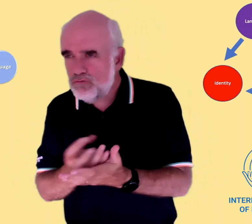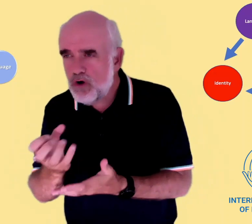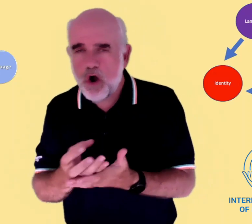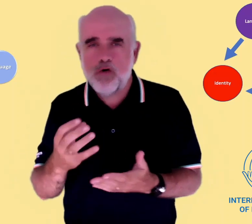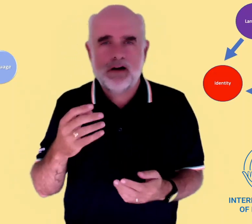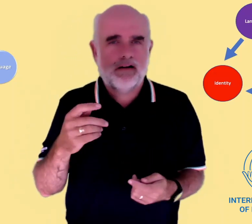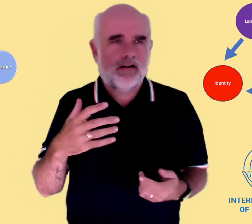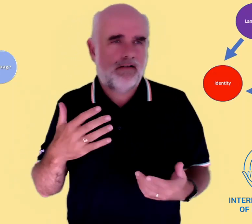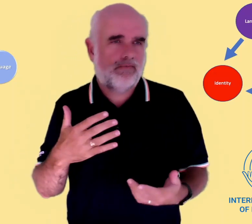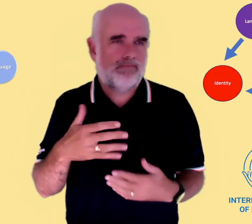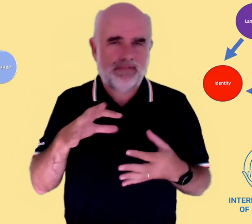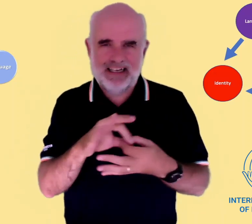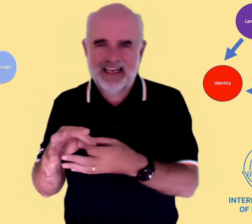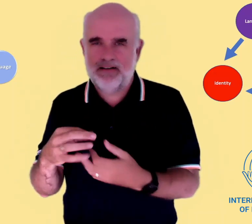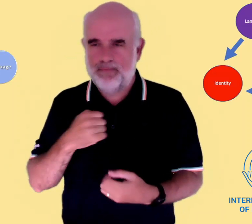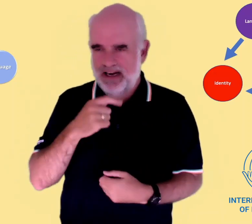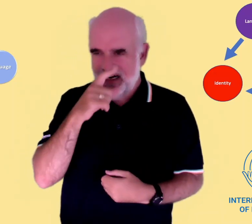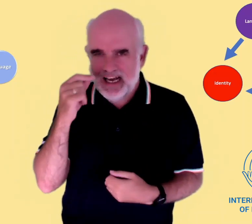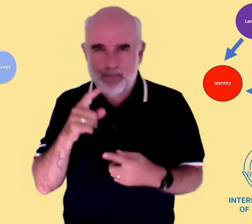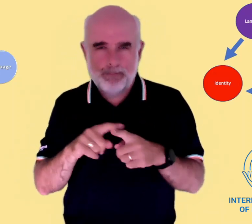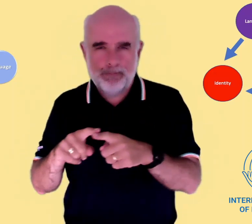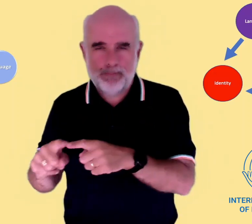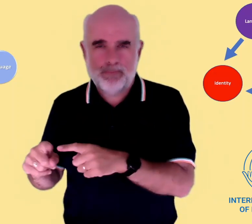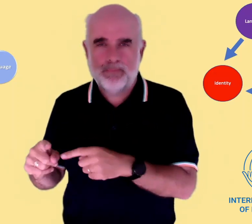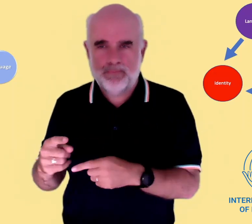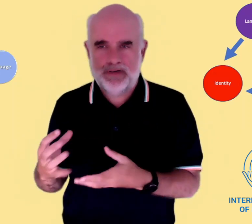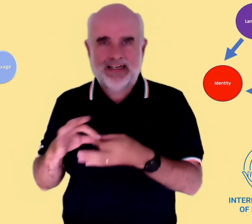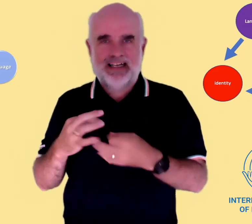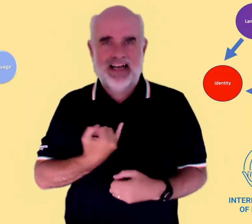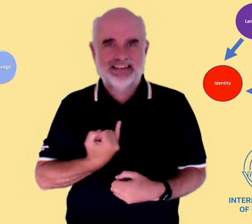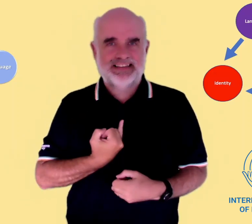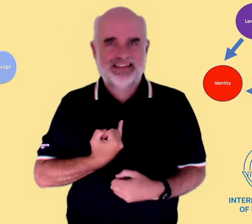how I like to receive and access information so I fully grasp and comprehend it - these things